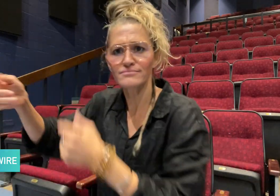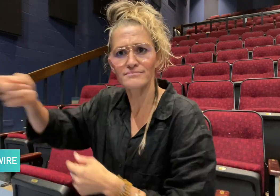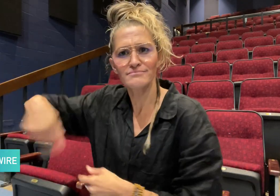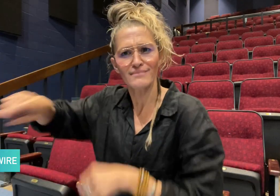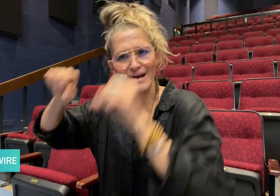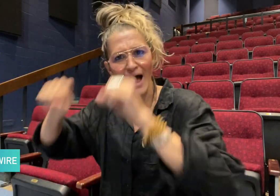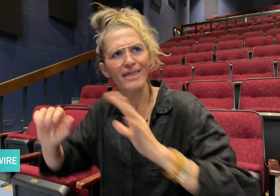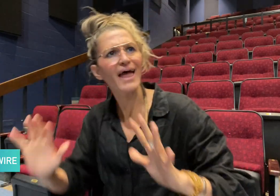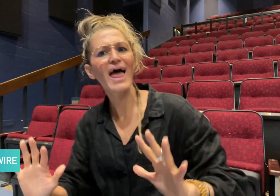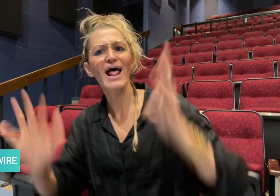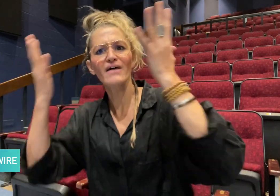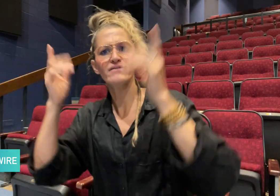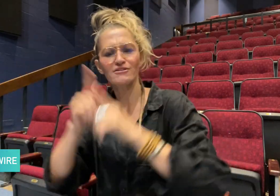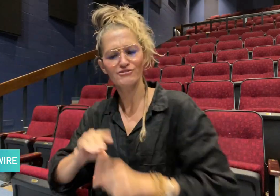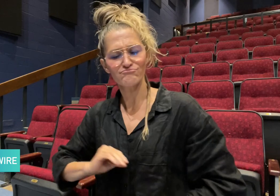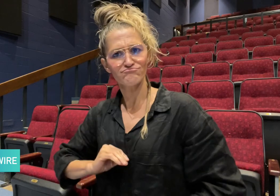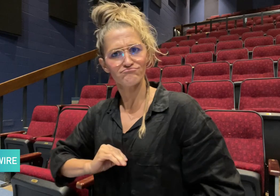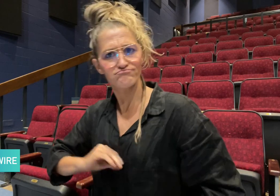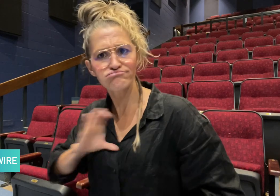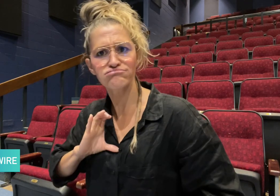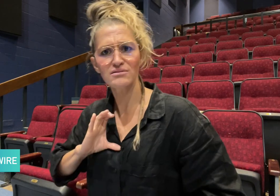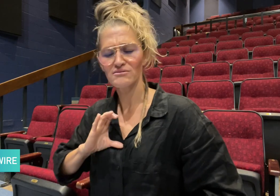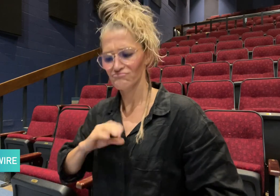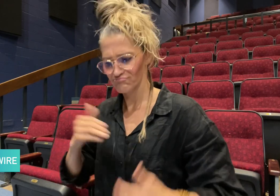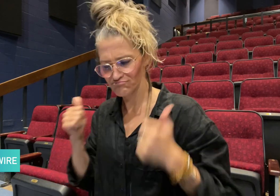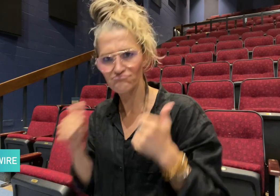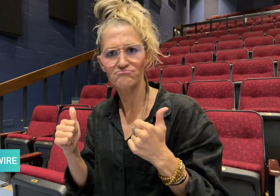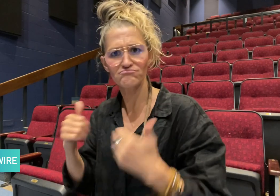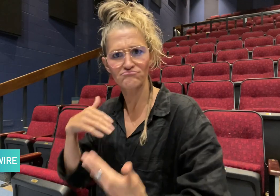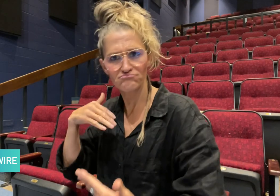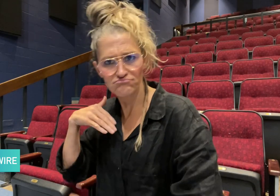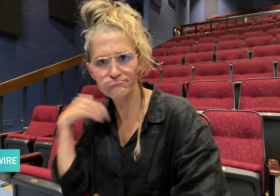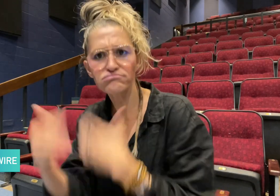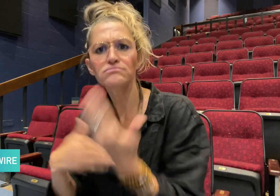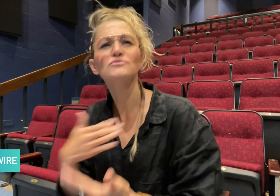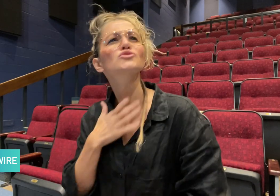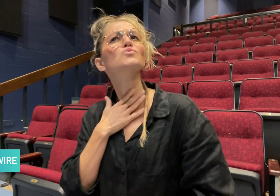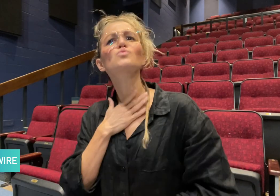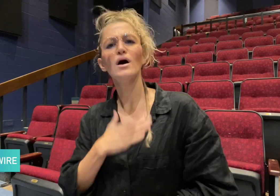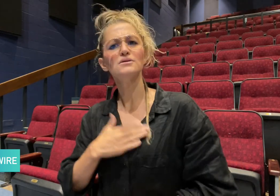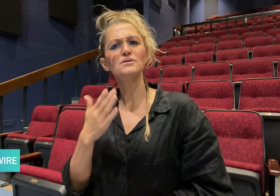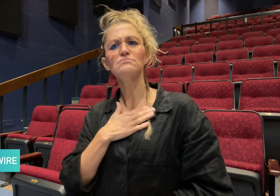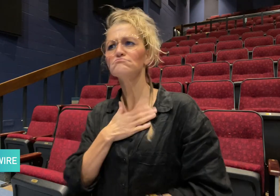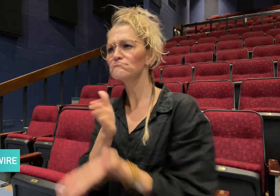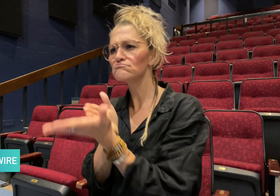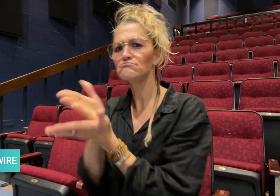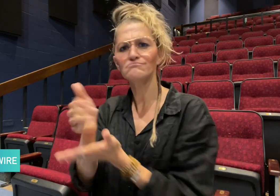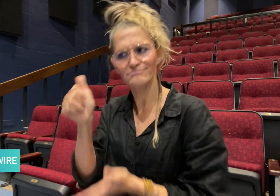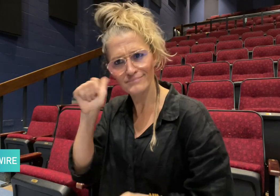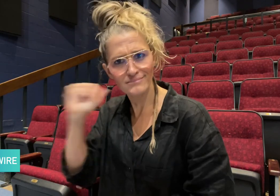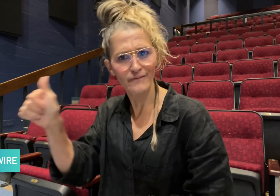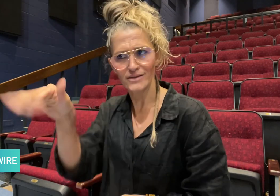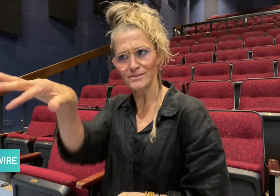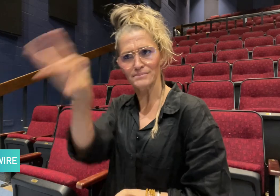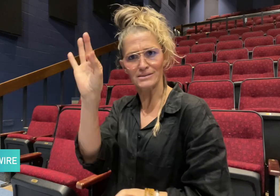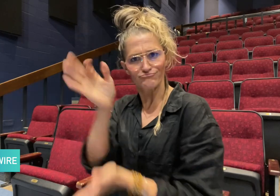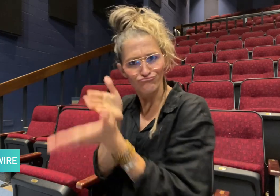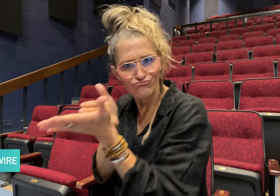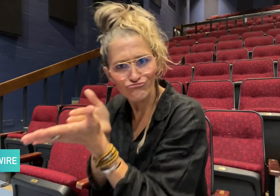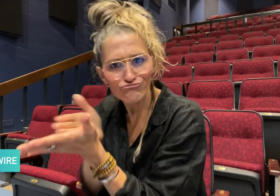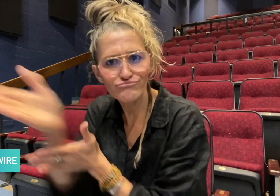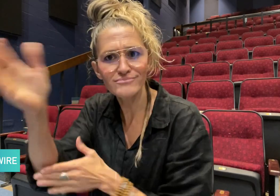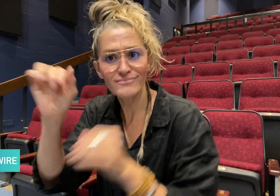and empowered to live with dignity and excel in their